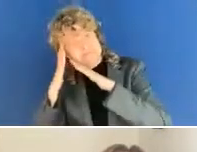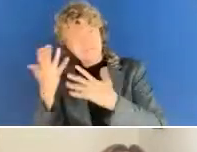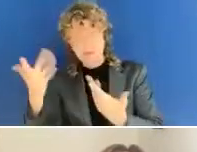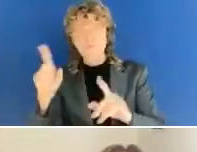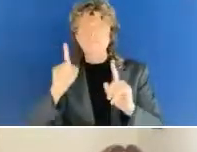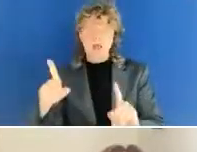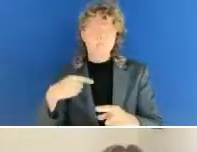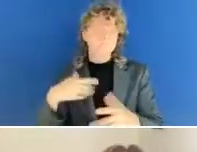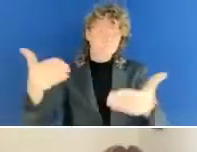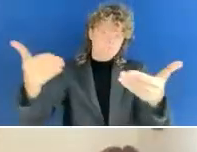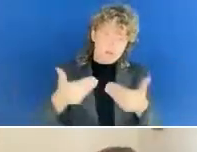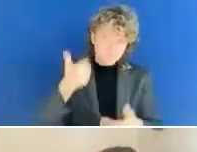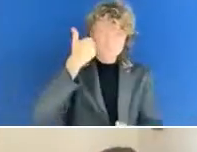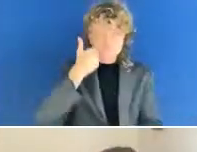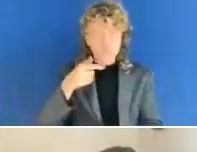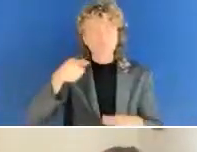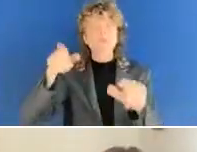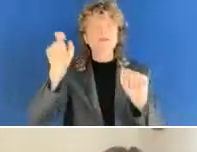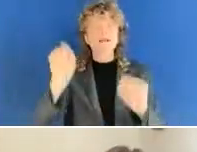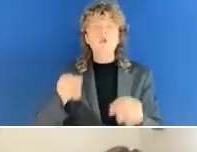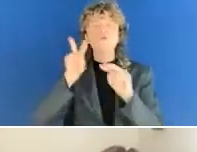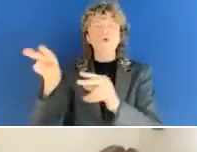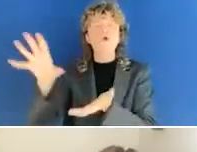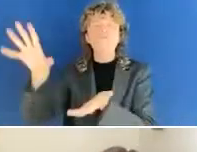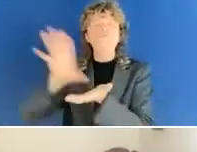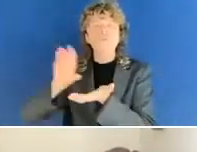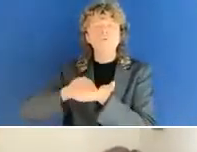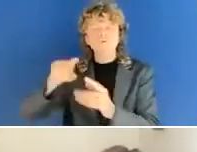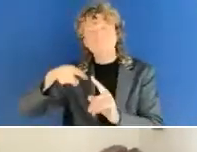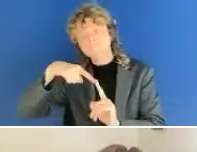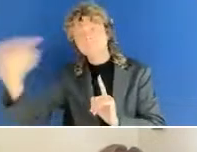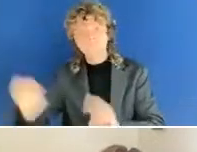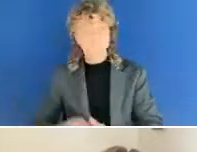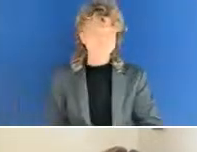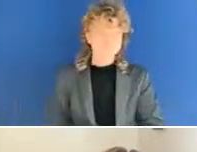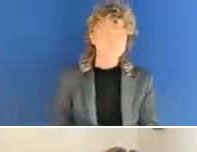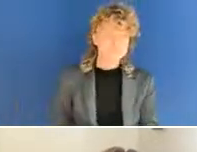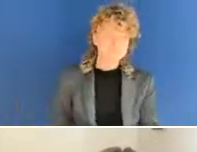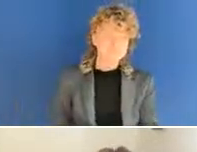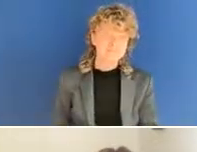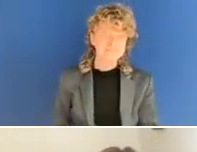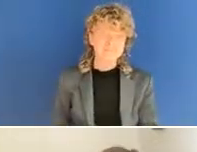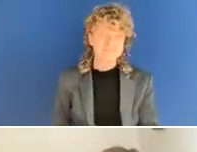At the EU level, IAAP has been focusing on digital accessibility, and as we kind of restarted